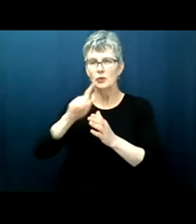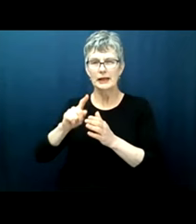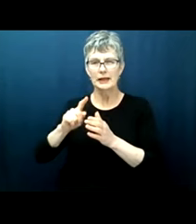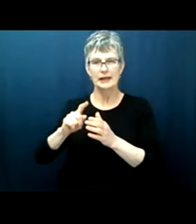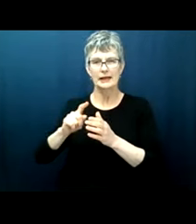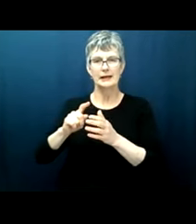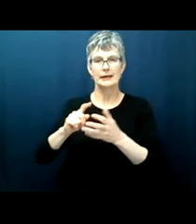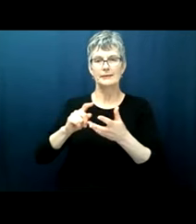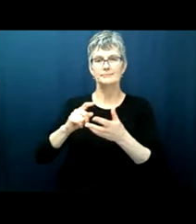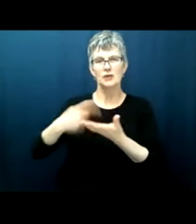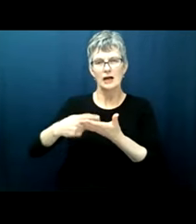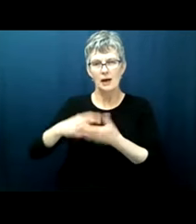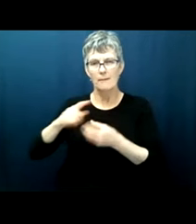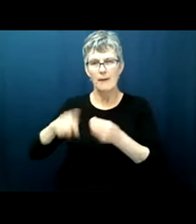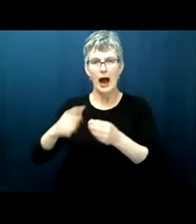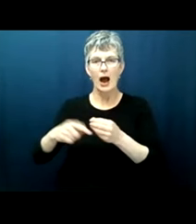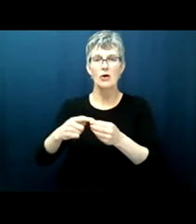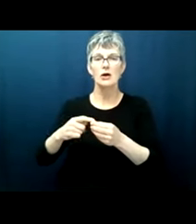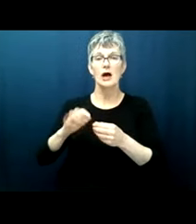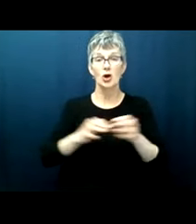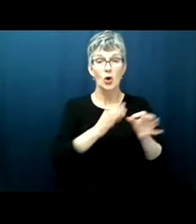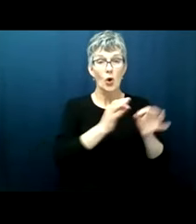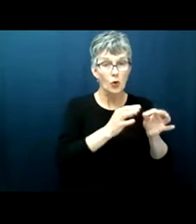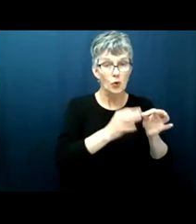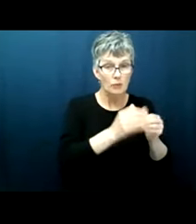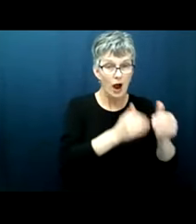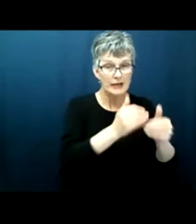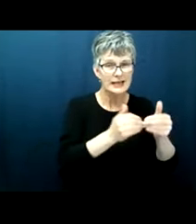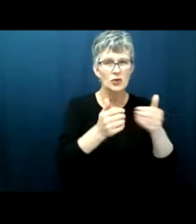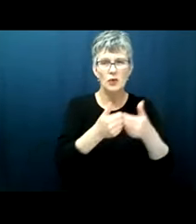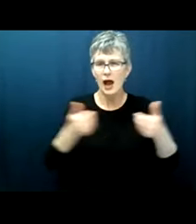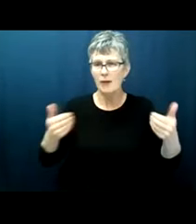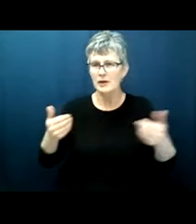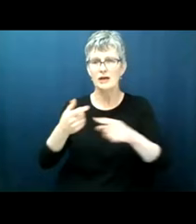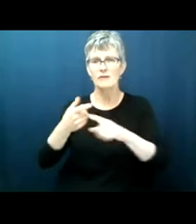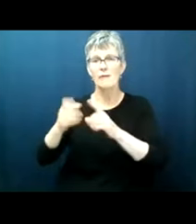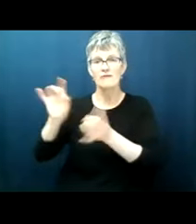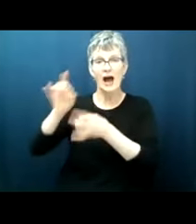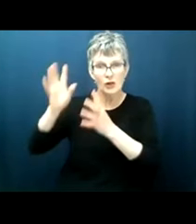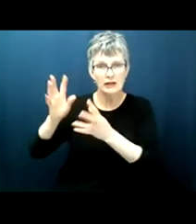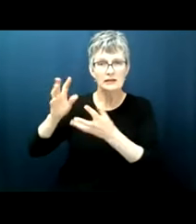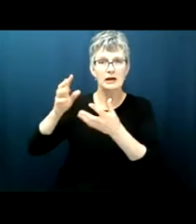by the robes by the text by the um the parchment barriers the people who are most affected in many